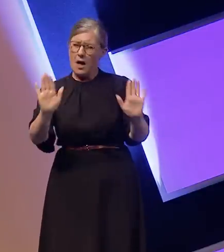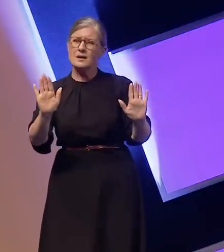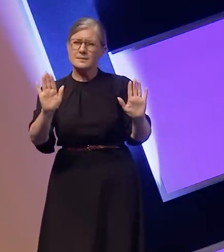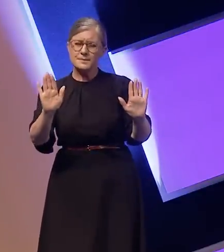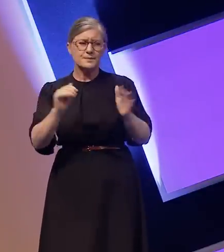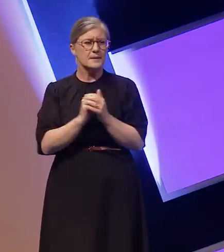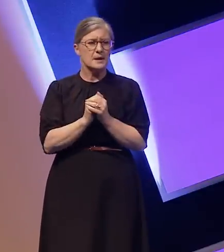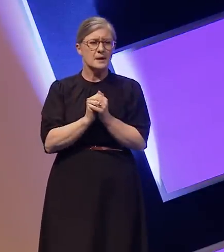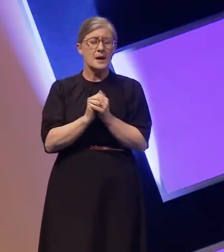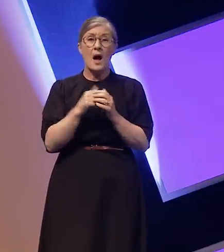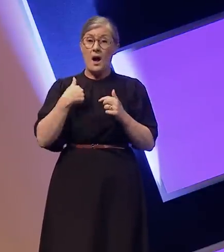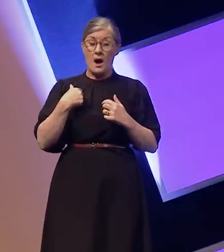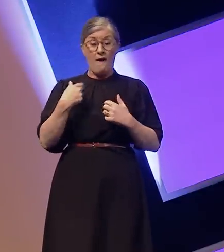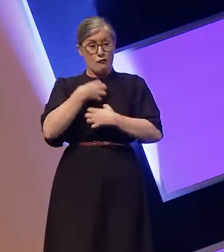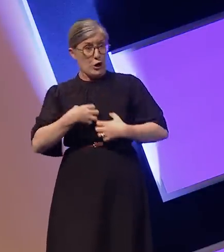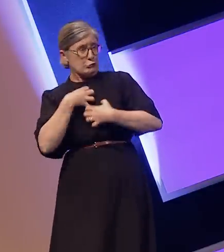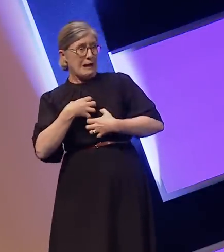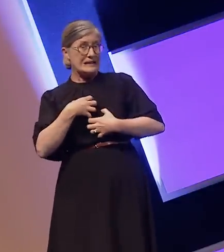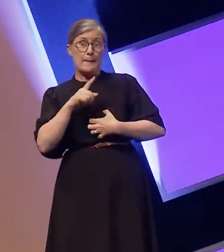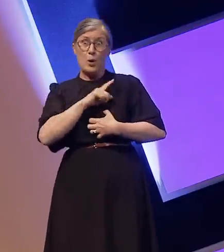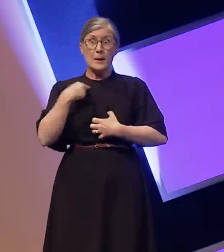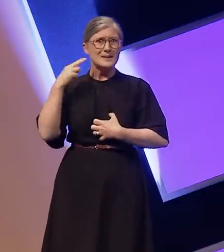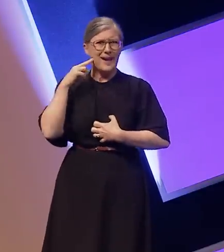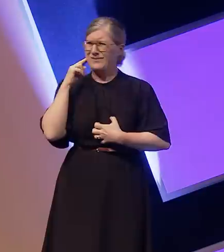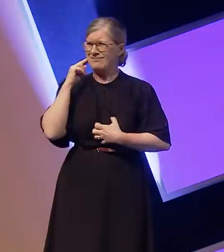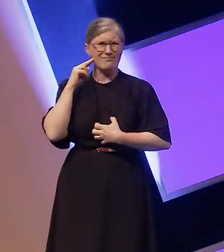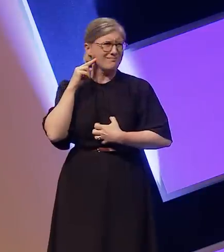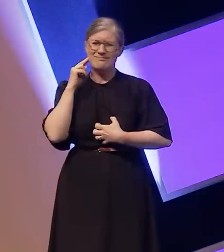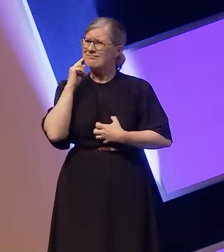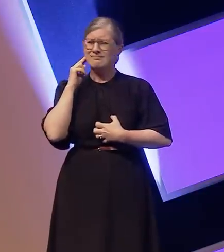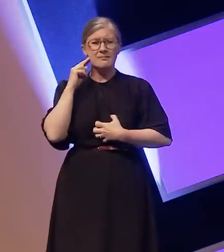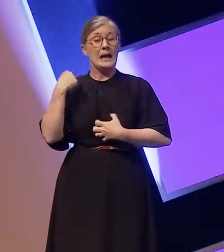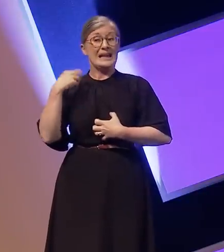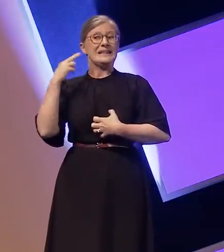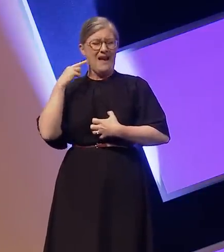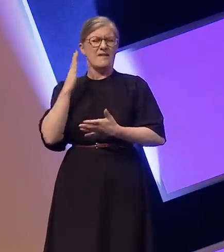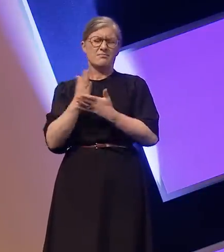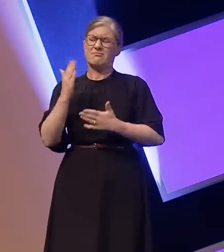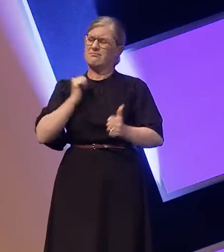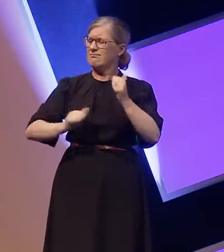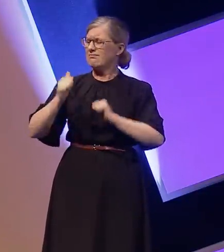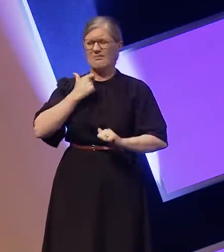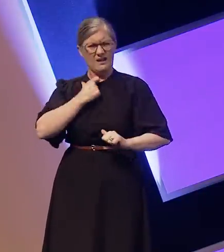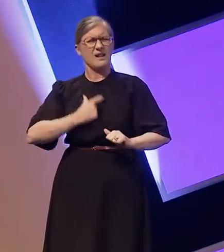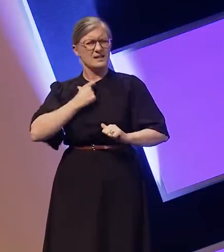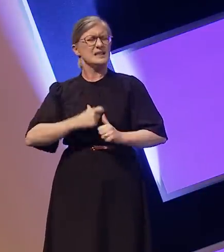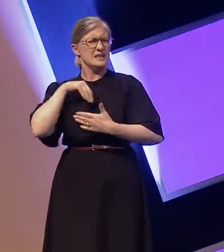it's not frustrating being deaf. Being deaf is my proudest identity. Having a disability